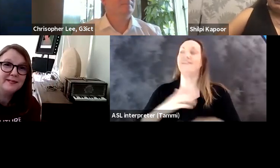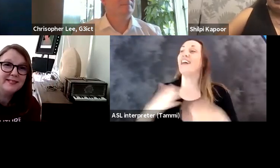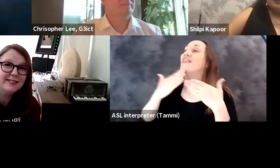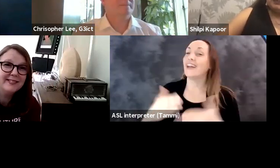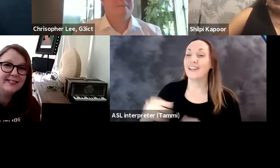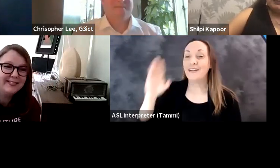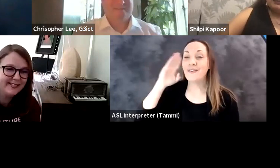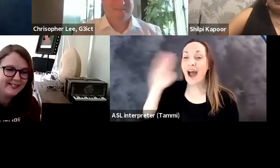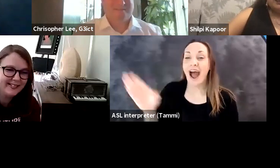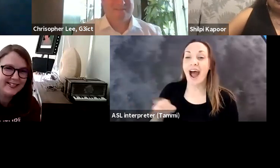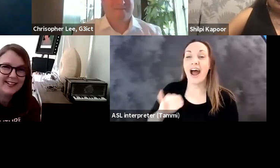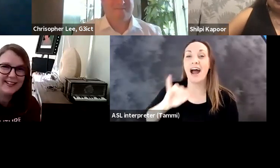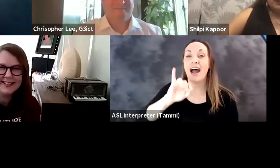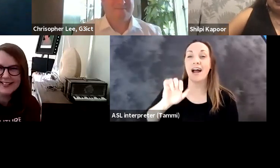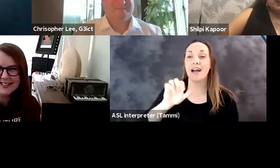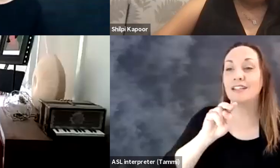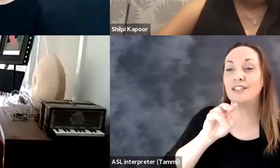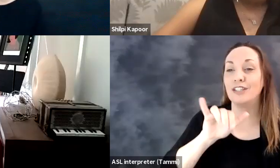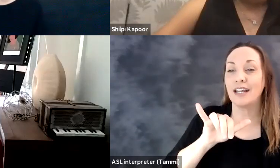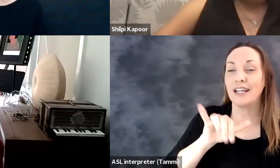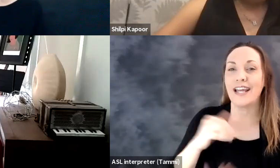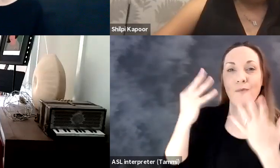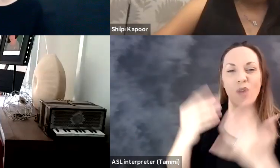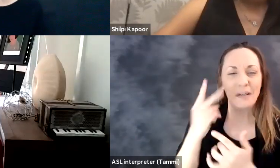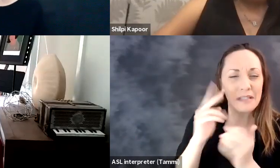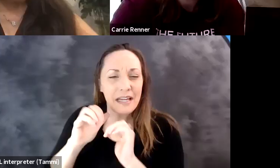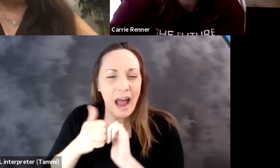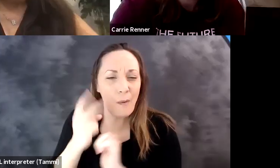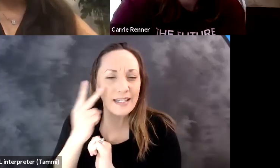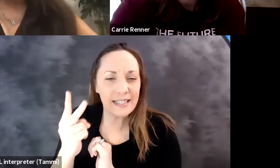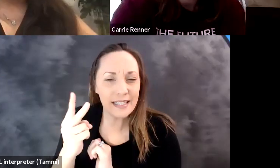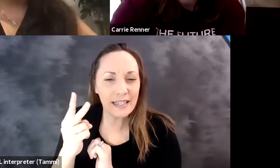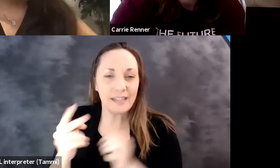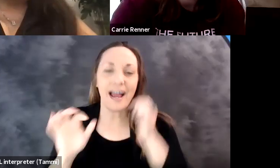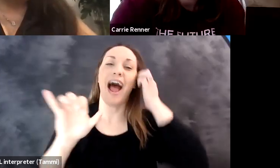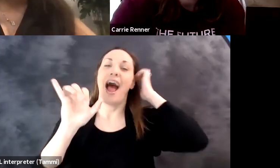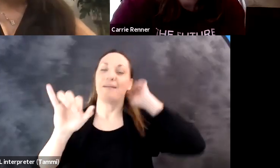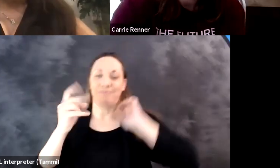interview with Jennifer. Jennifer, welcome. Thank you, Chris. Hi, Jenny.